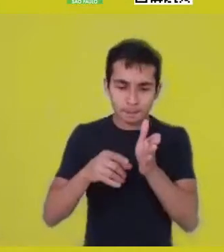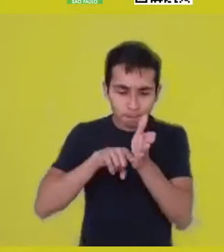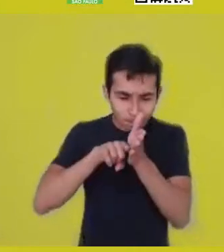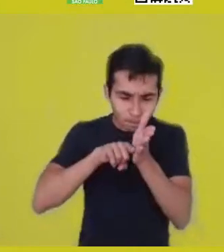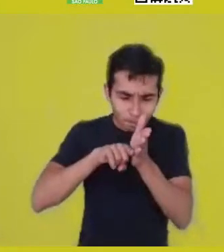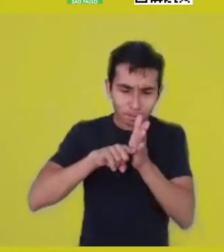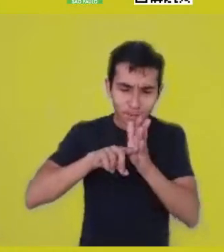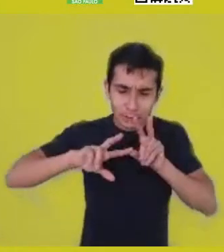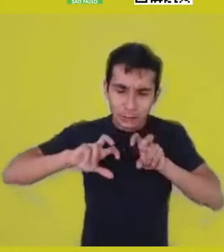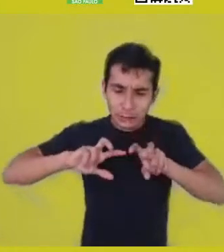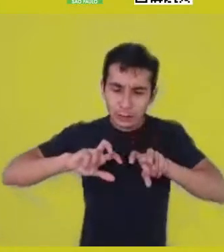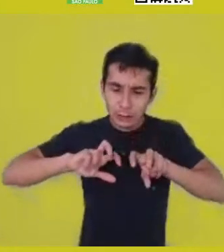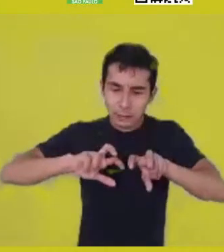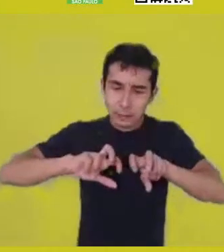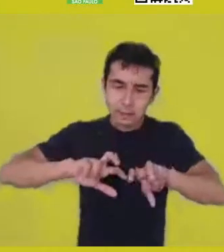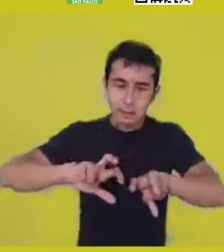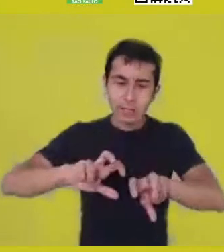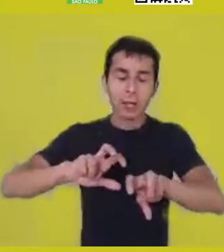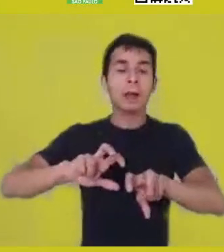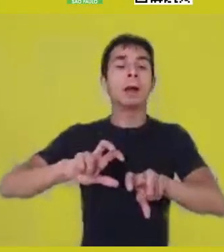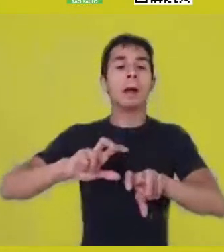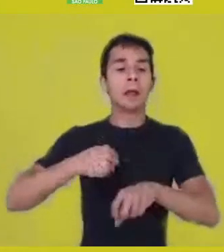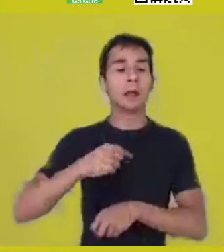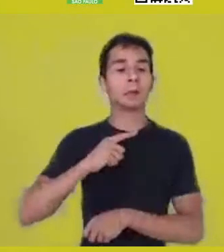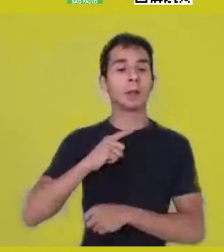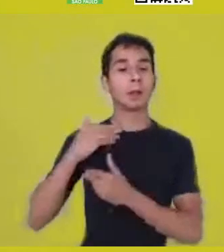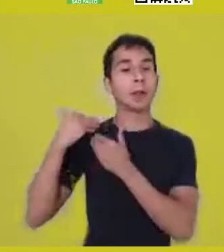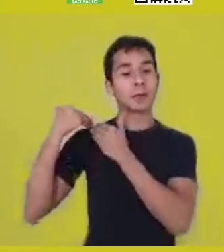there’s a responsibility about how this course is gonna be,